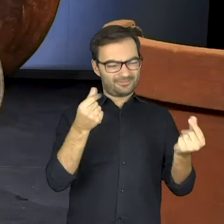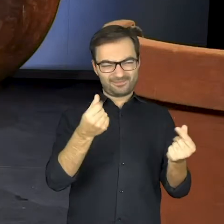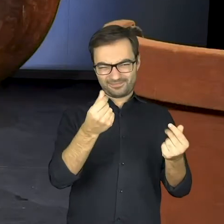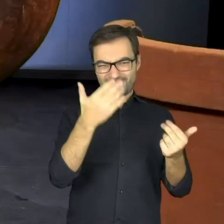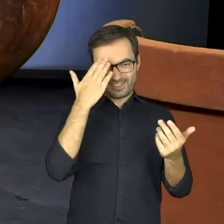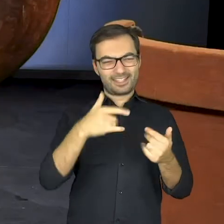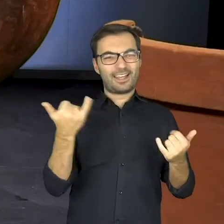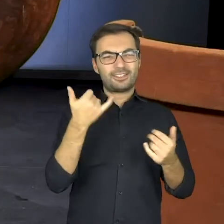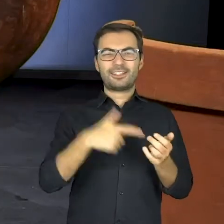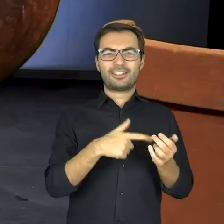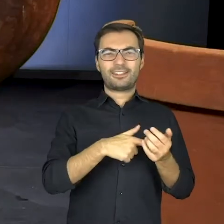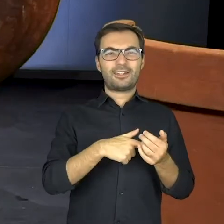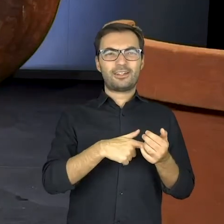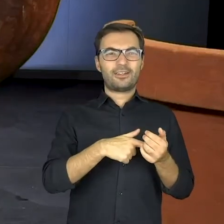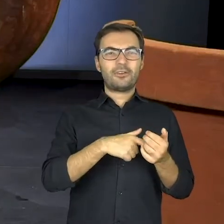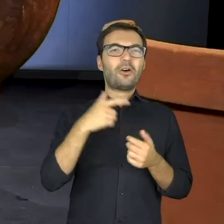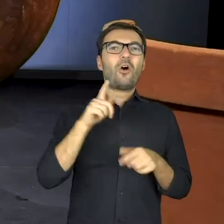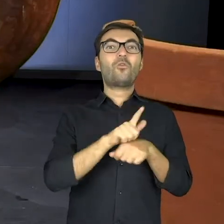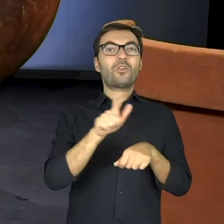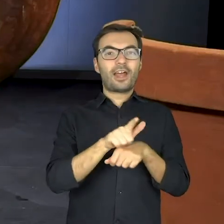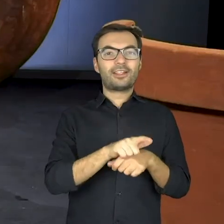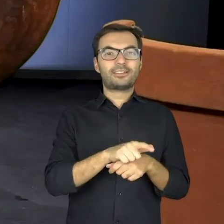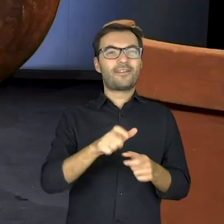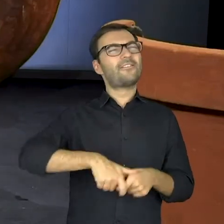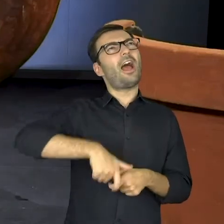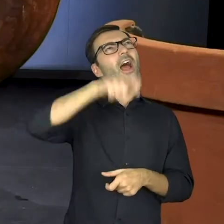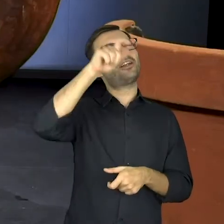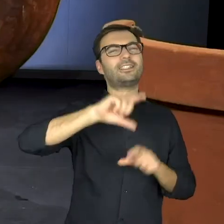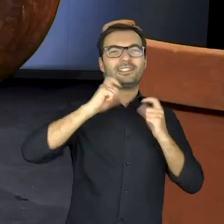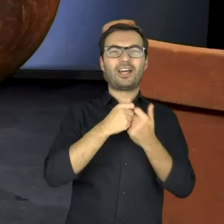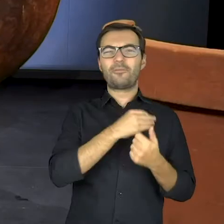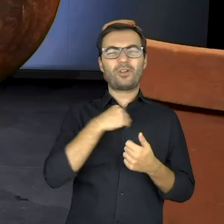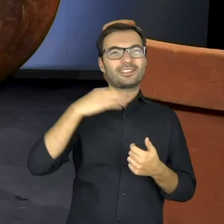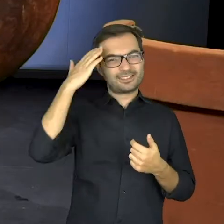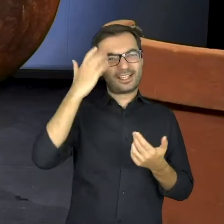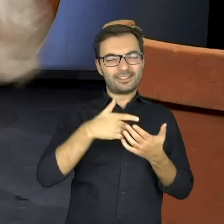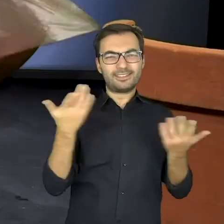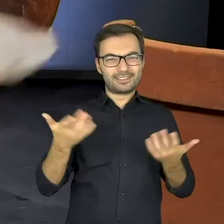that one that is played at the midday from the tower. It’s known all over Poland…